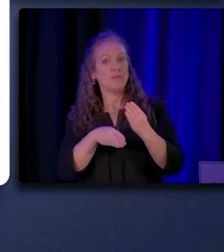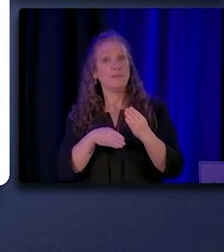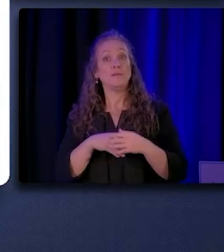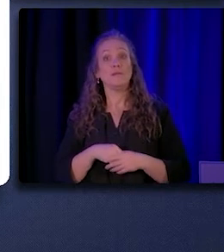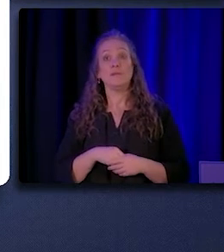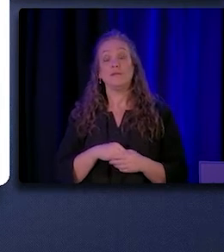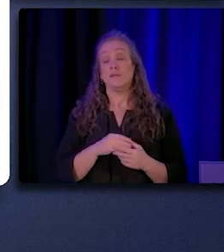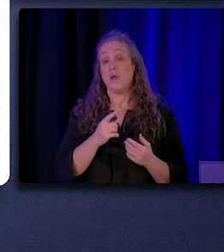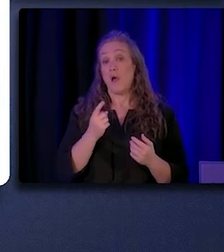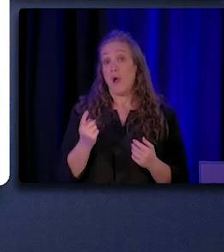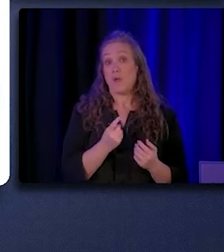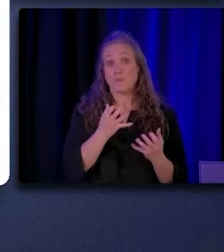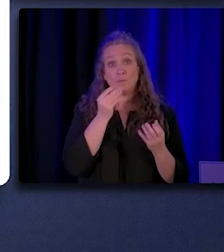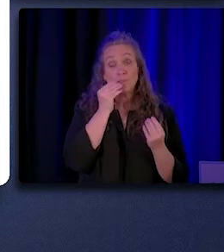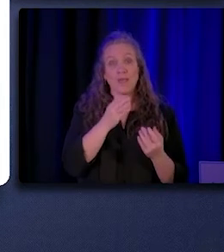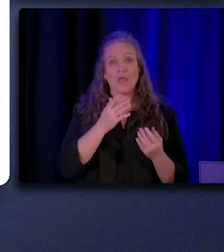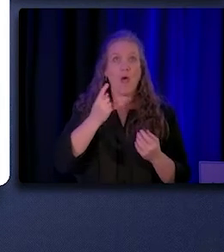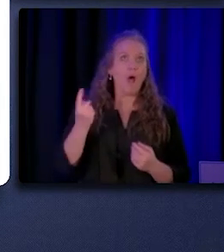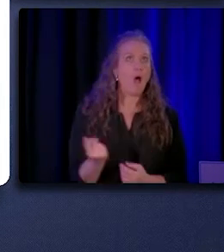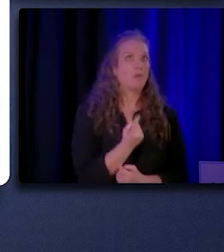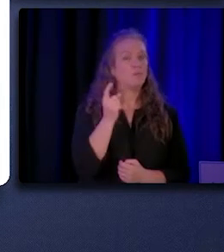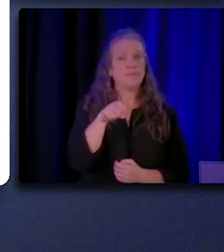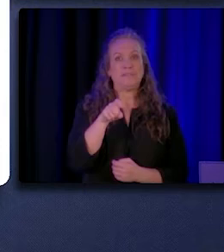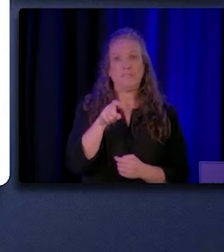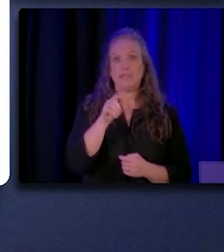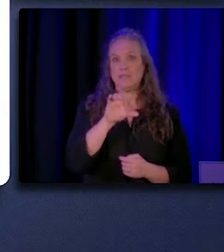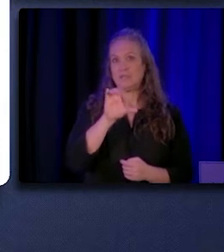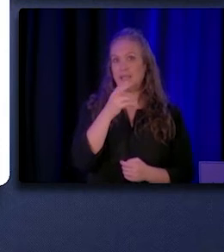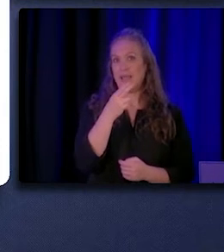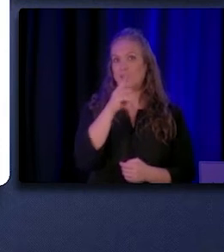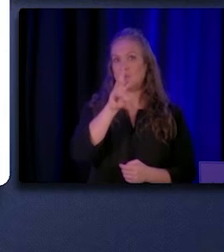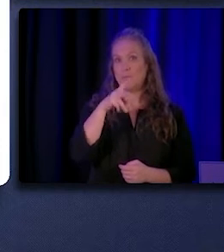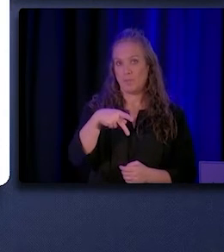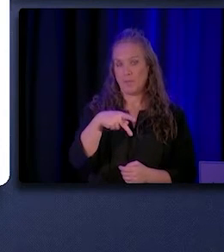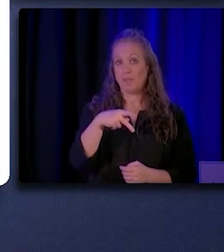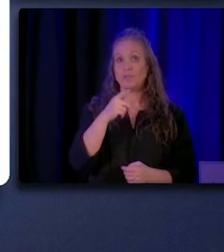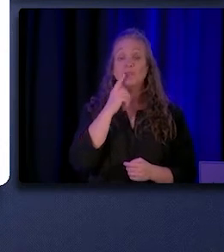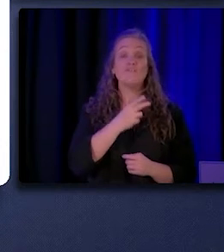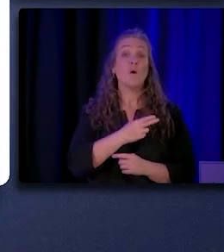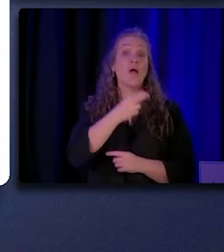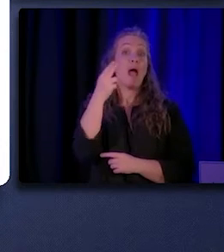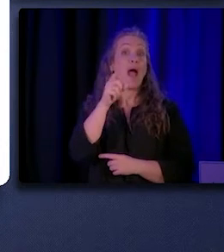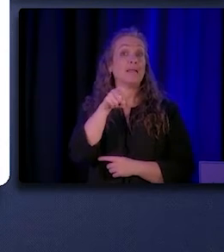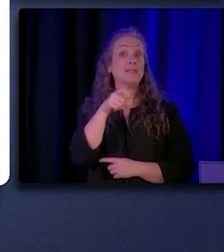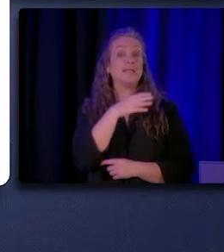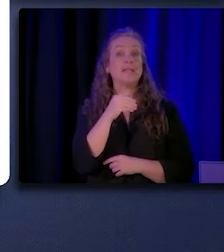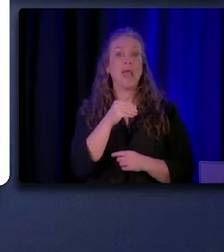that there has always been a need for CHW/Ps as they care for high need and vulnerable populations.